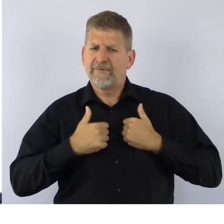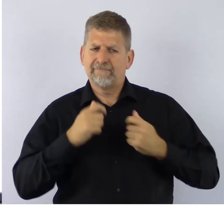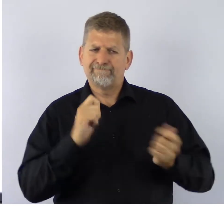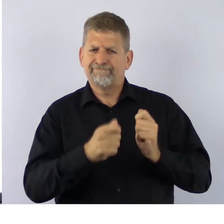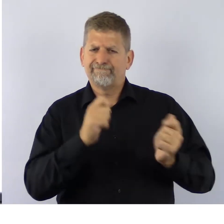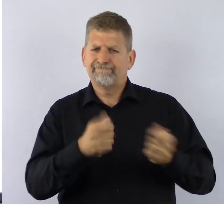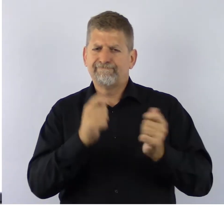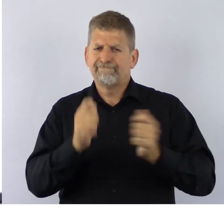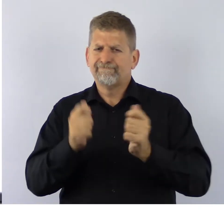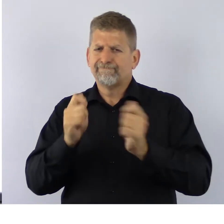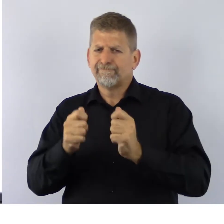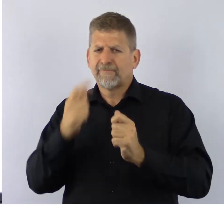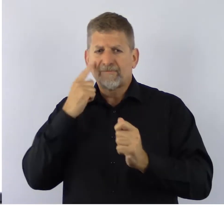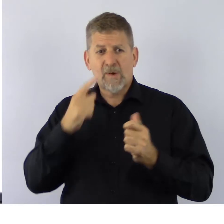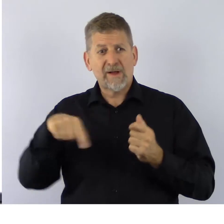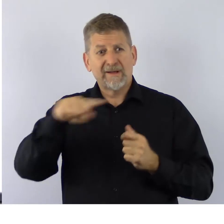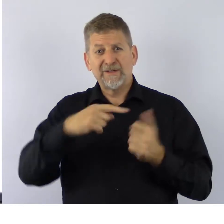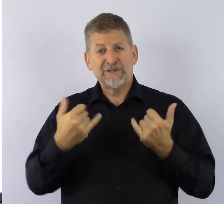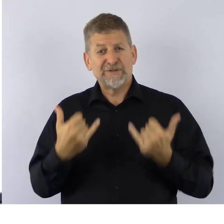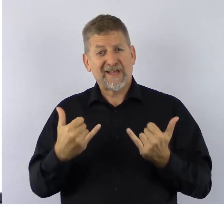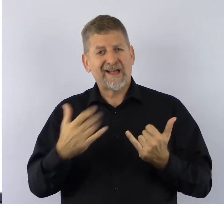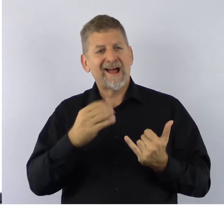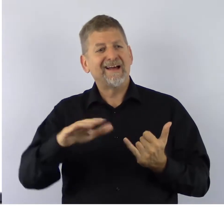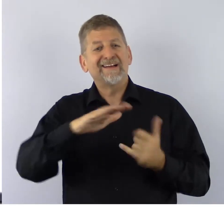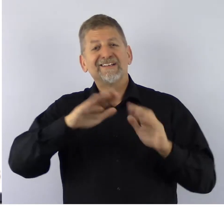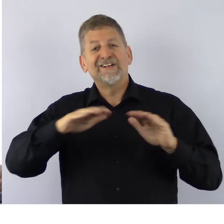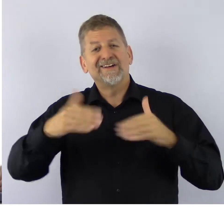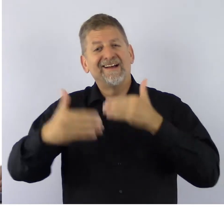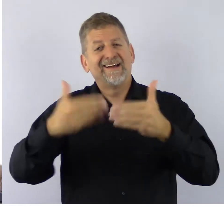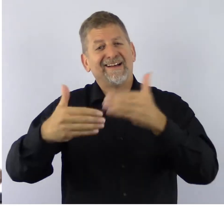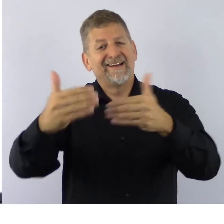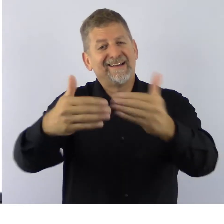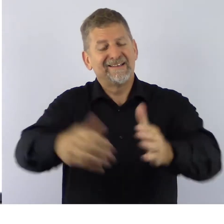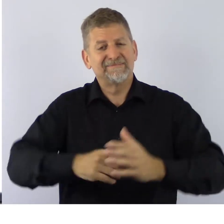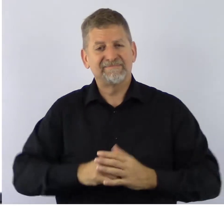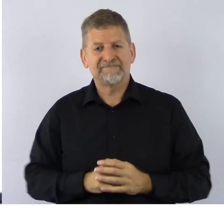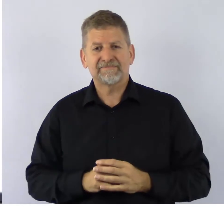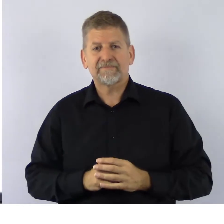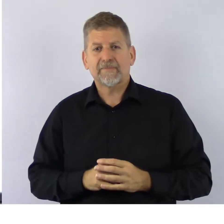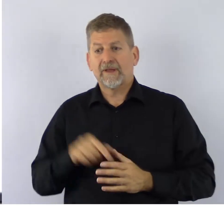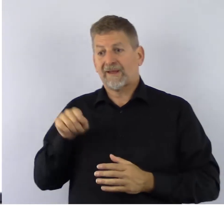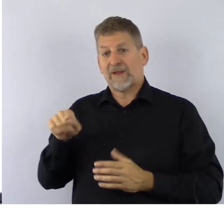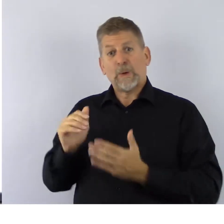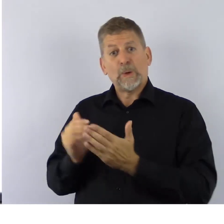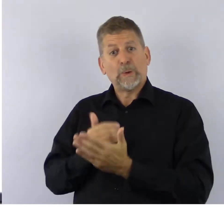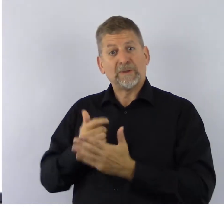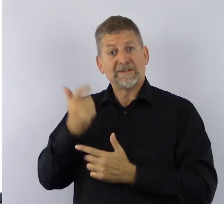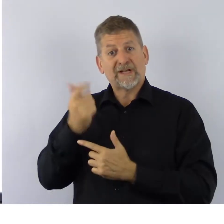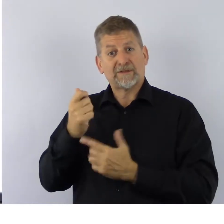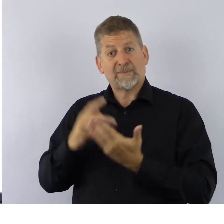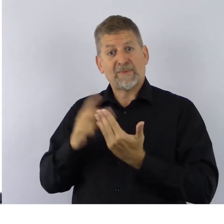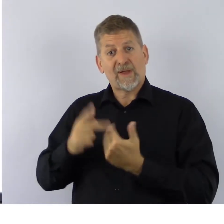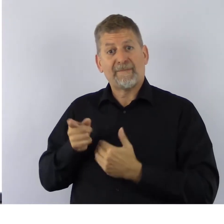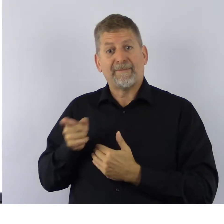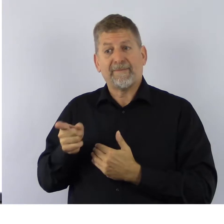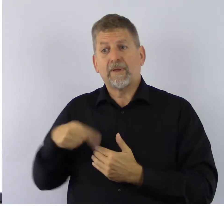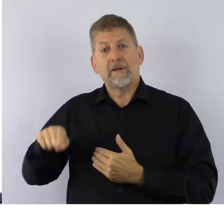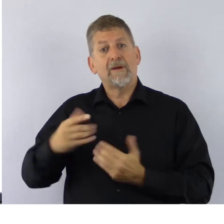today and for generations to come. With this new scholarship program, we are offering students –